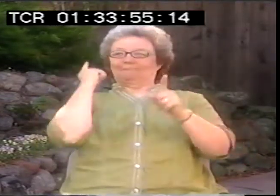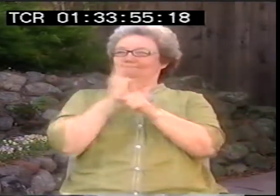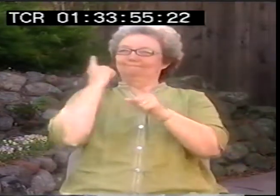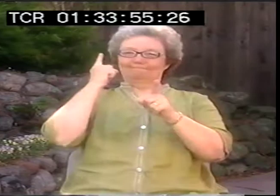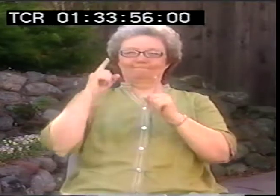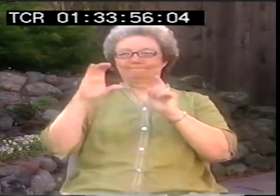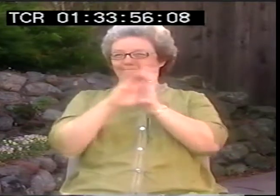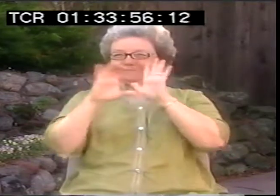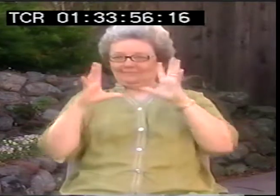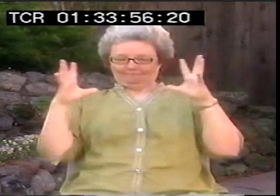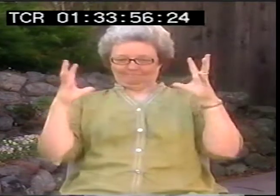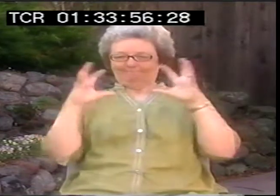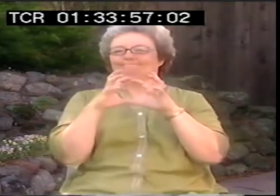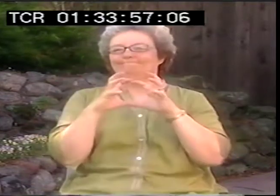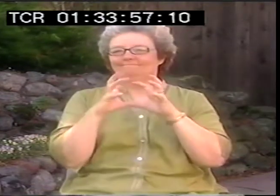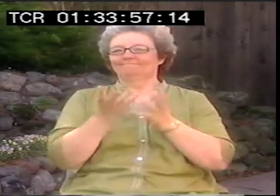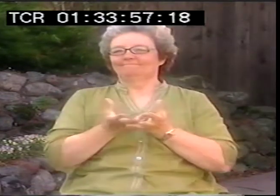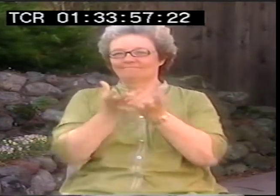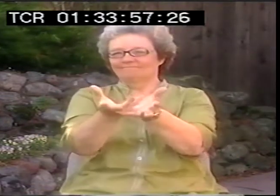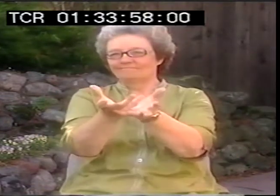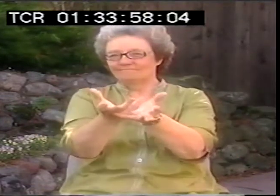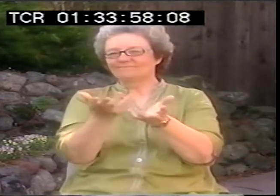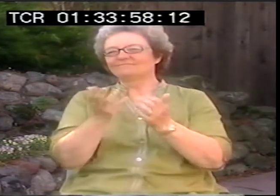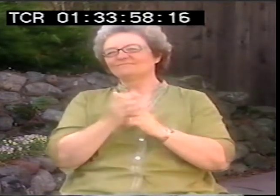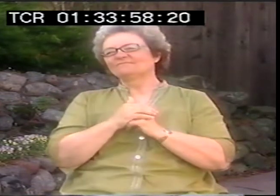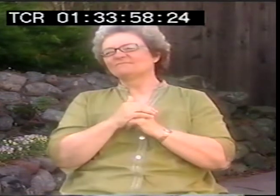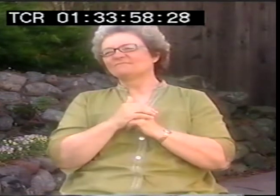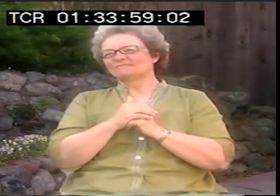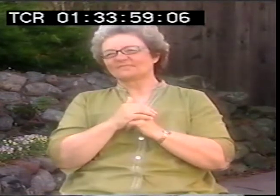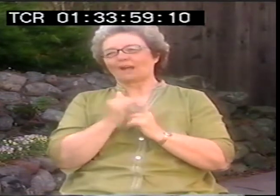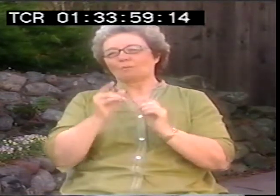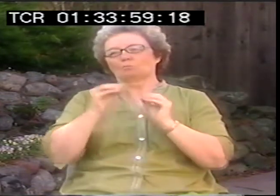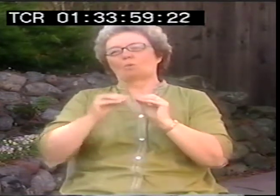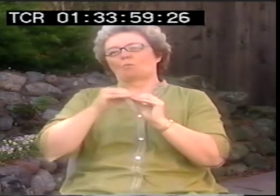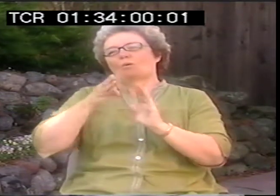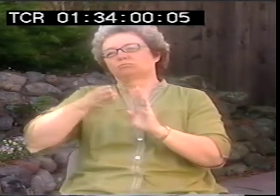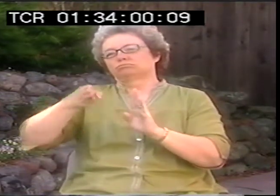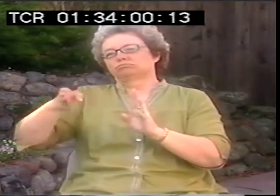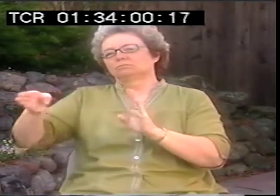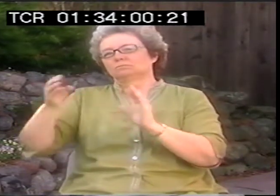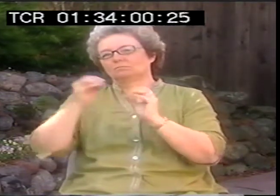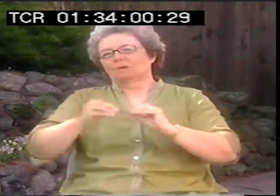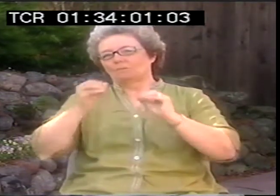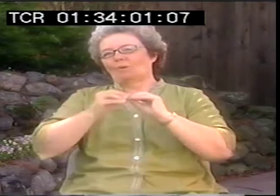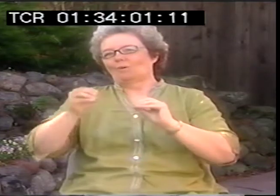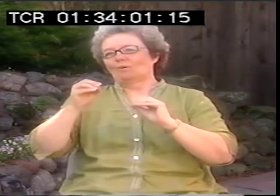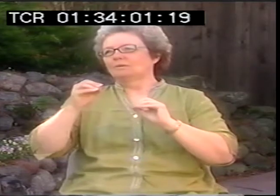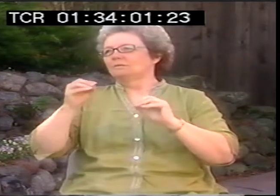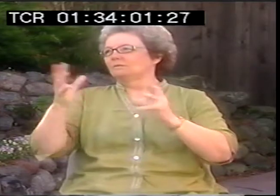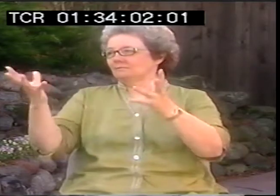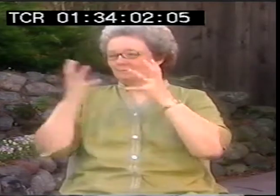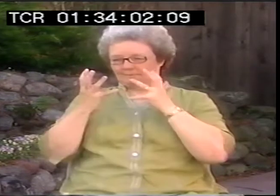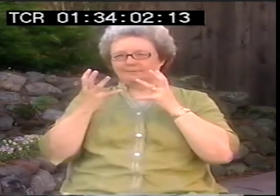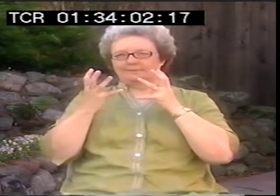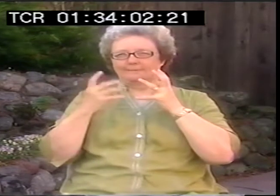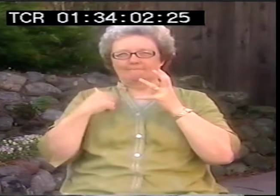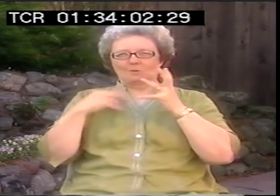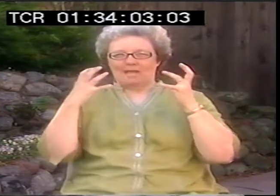And when I find the right image, when I think it's all come together and it's more consolidated, then I feel that it's done.